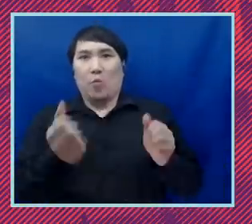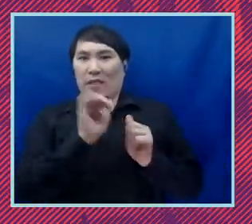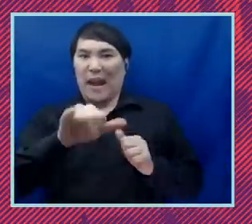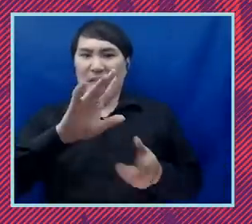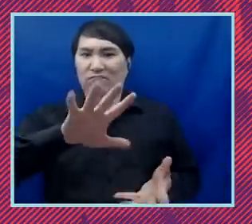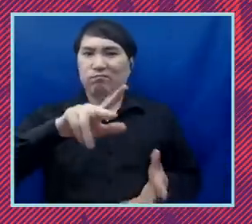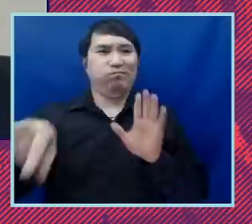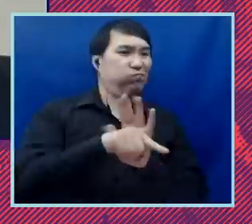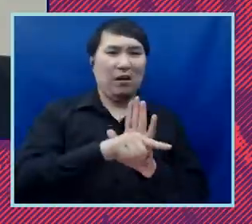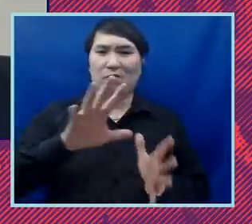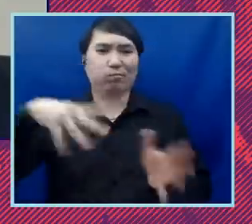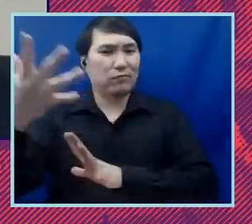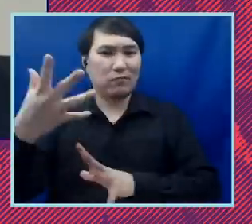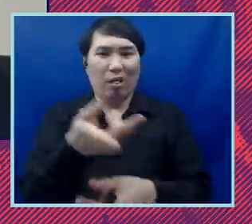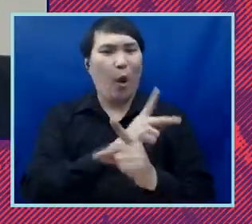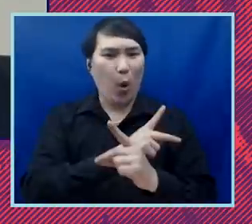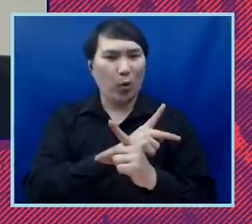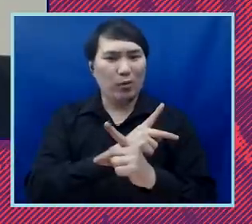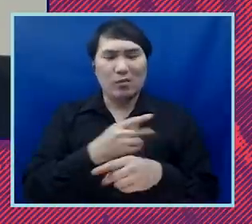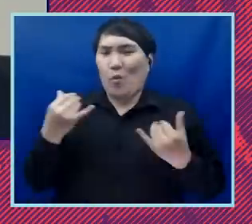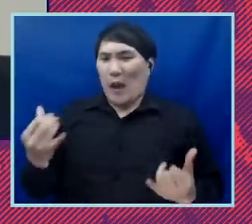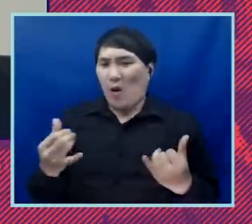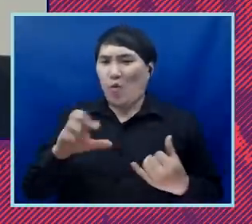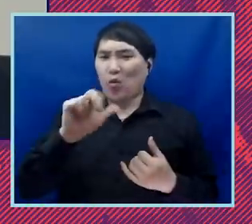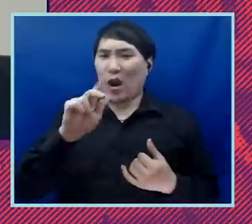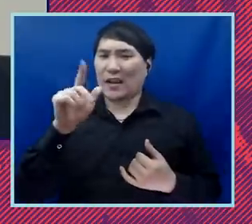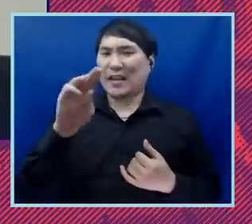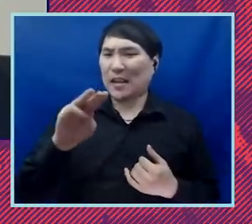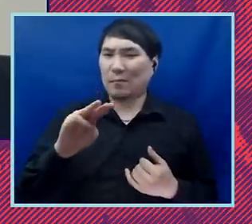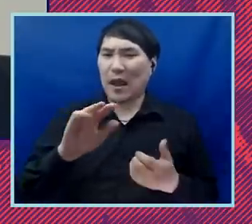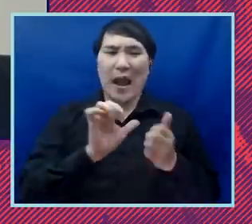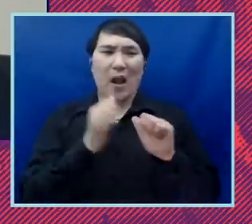to me about what people are going to be able to do to plug into the systemic equality agenda you have